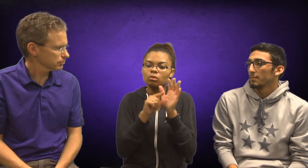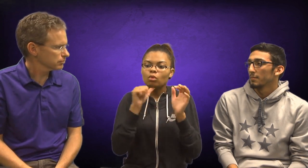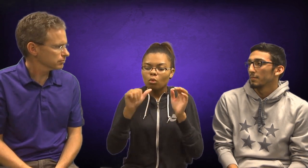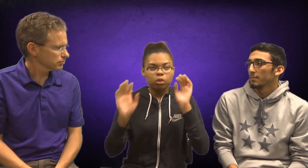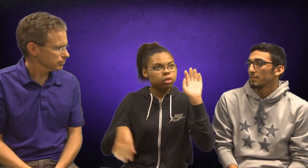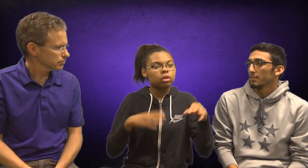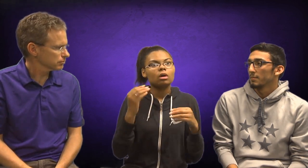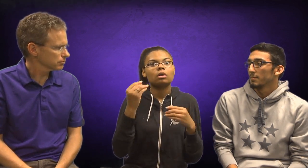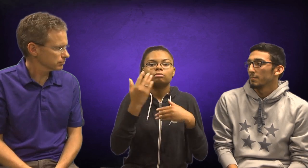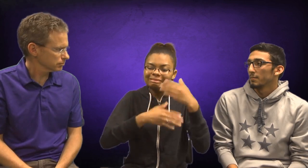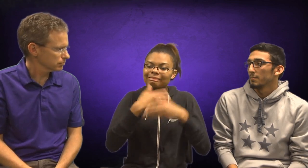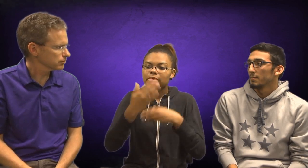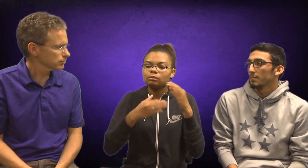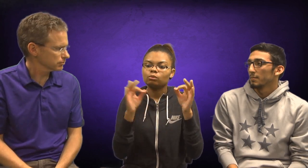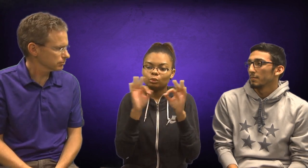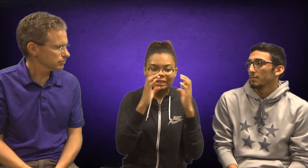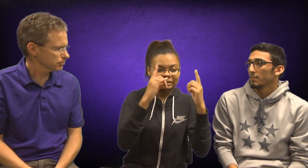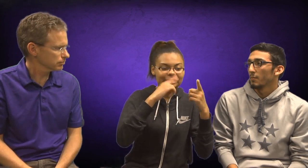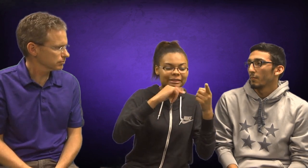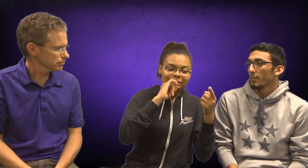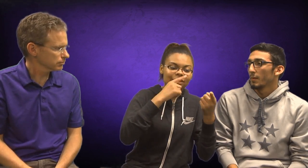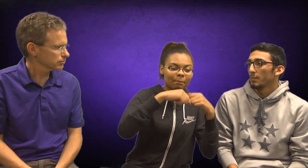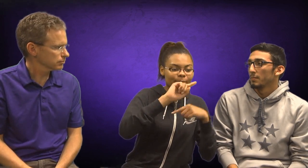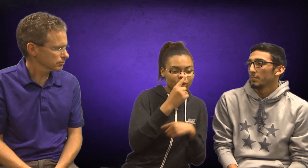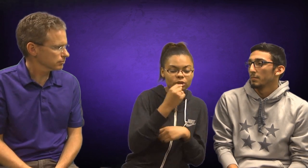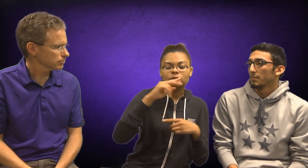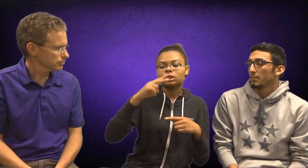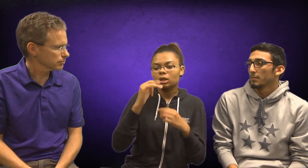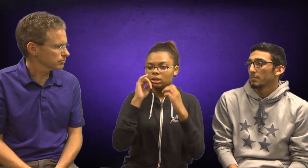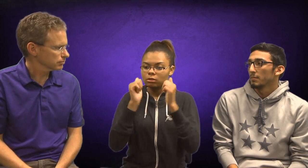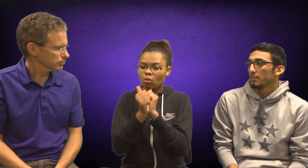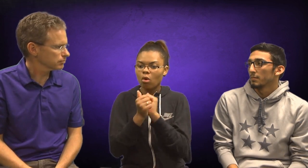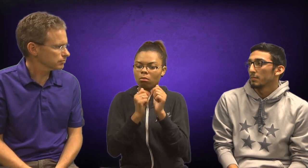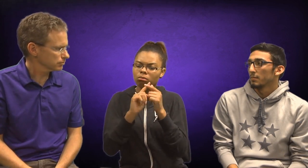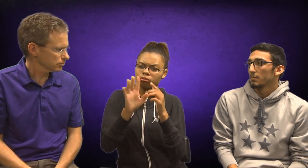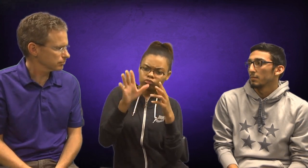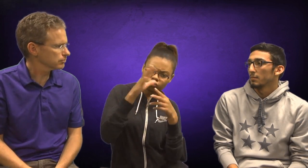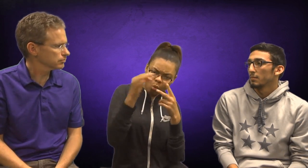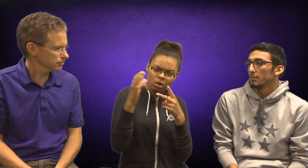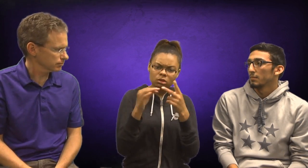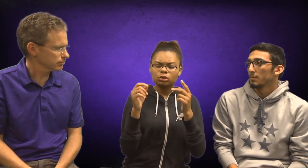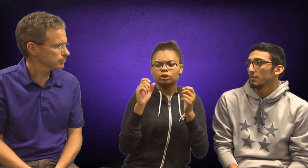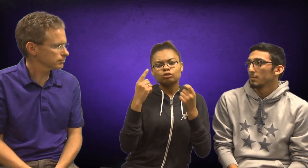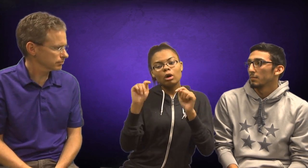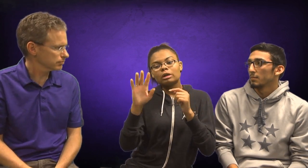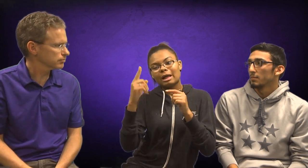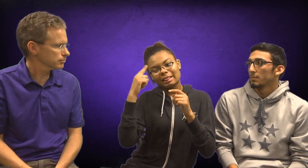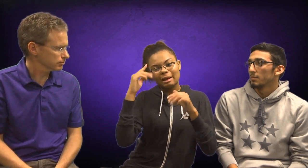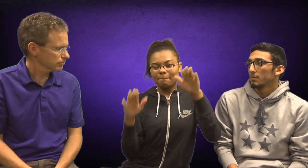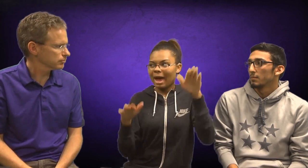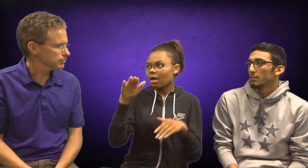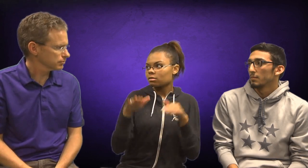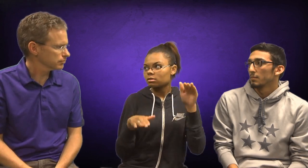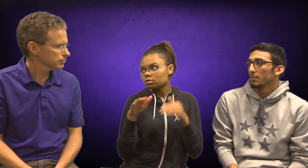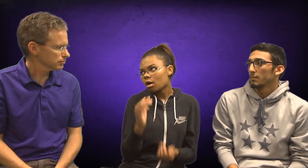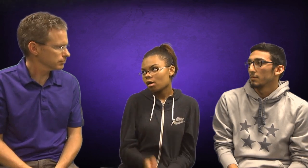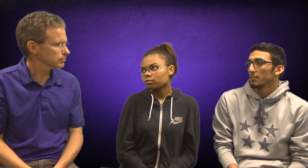And don't procrastinate, and keep going and don't stop when you get stuck. Education comes first. Then sports. Just balance everything and you won't get messed up.